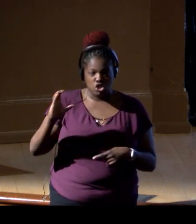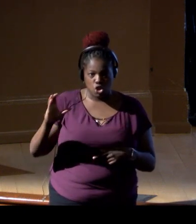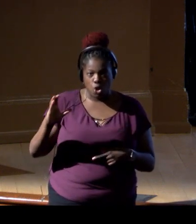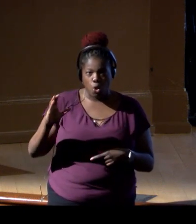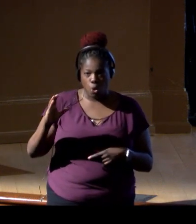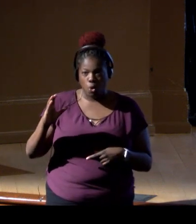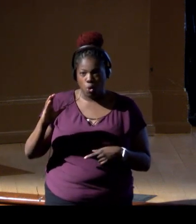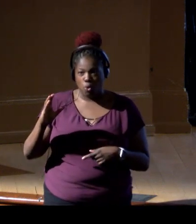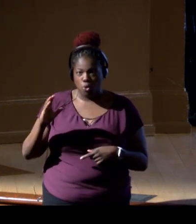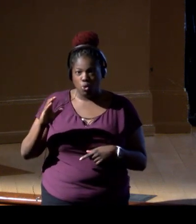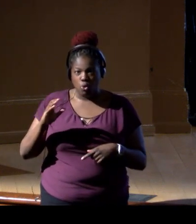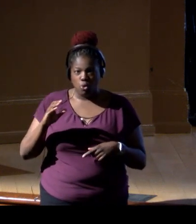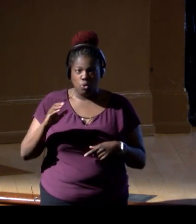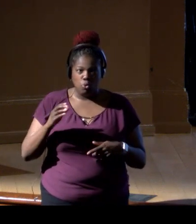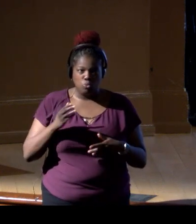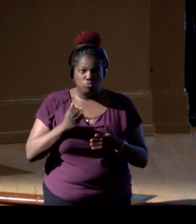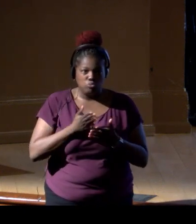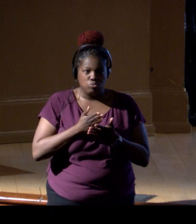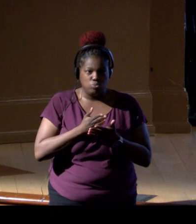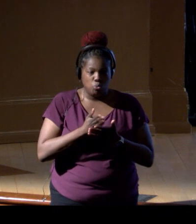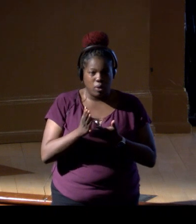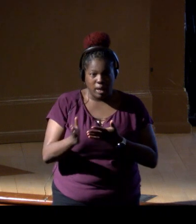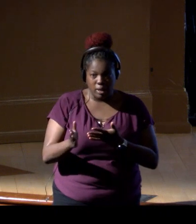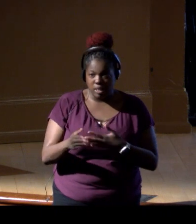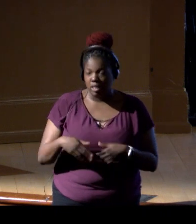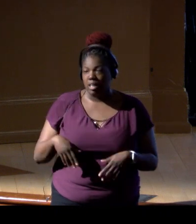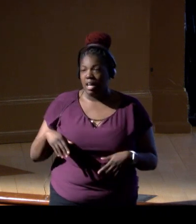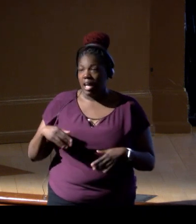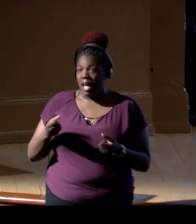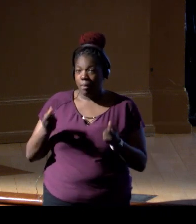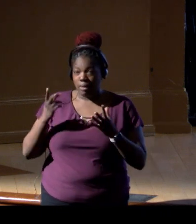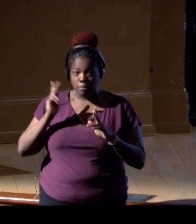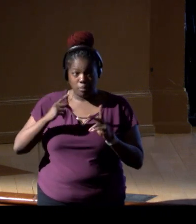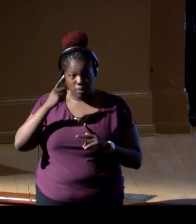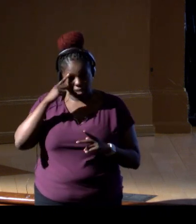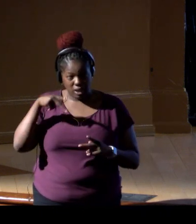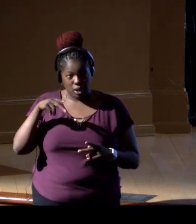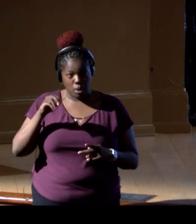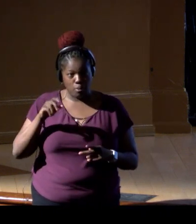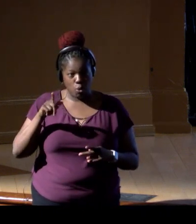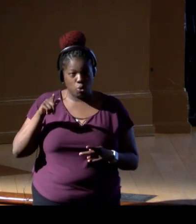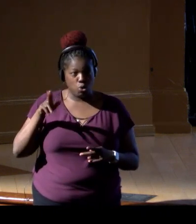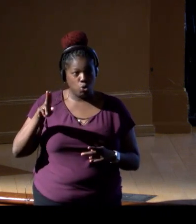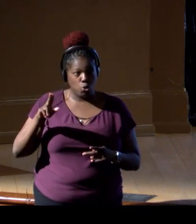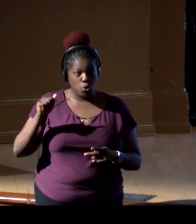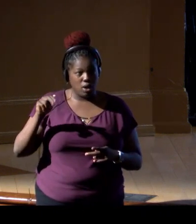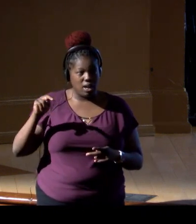Okay, and how many people think Pulo Anna is in better, okay, only Molly knows though.